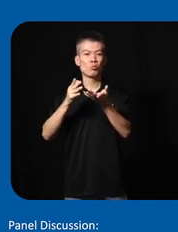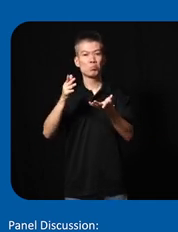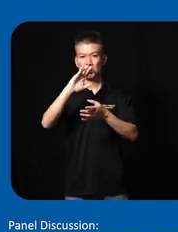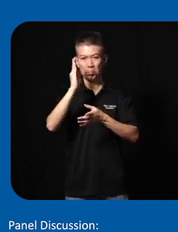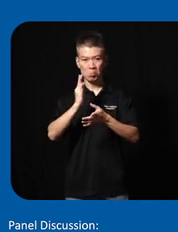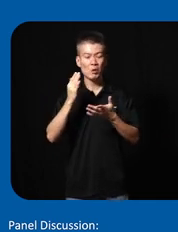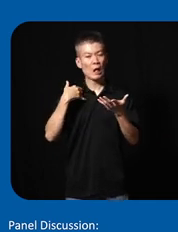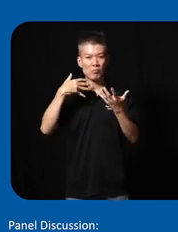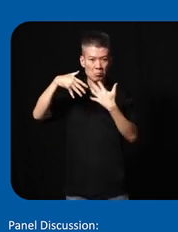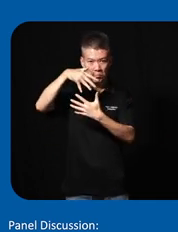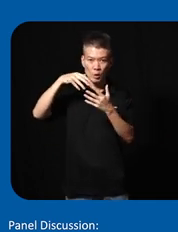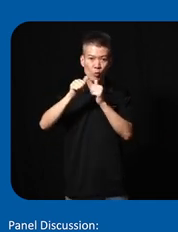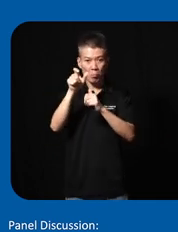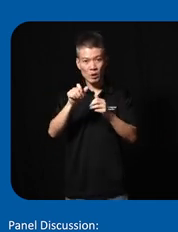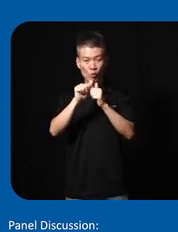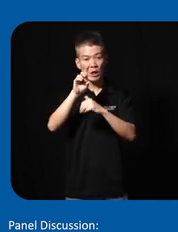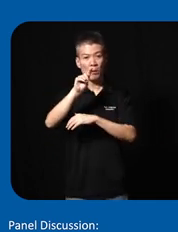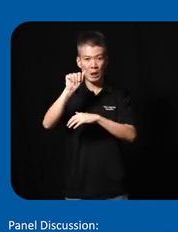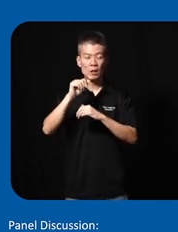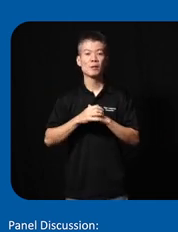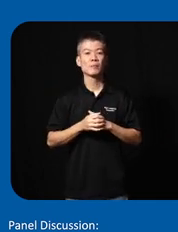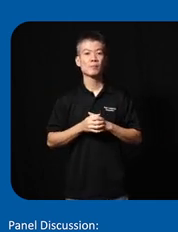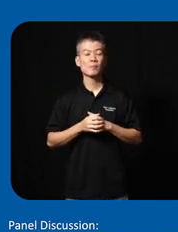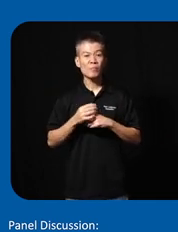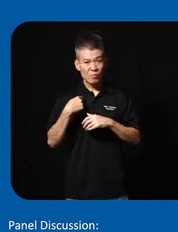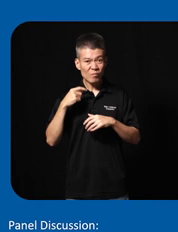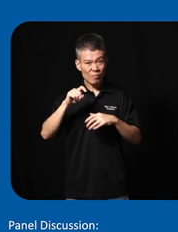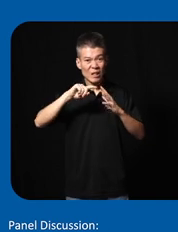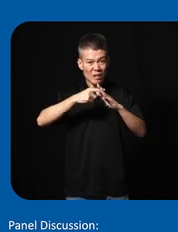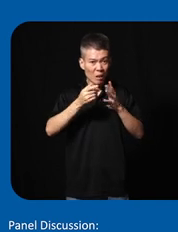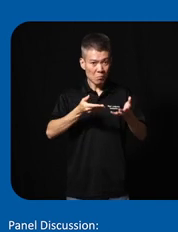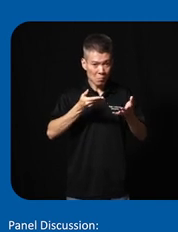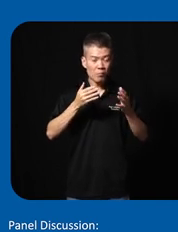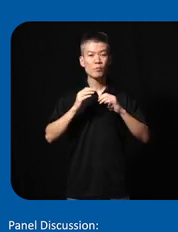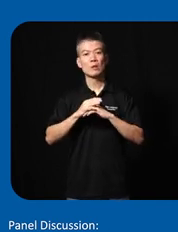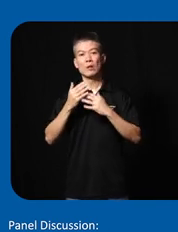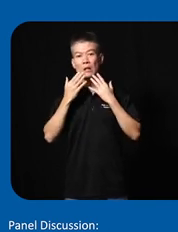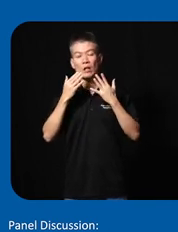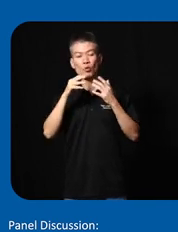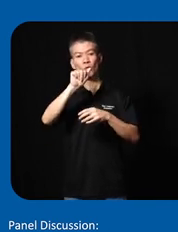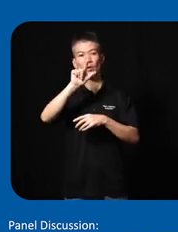even interacted with a person with disability so we had to start right here thanks to Elvin Quin